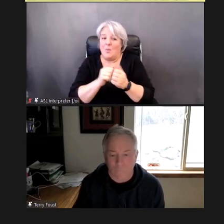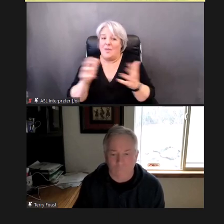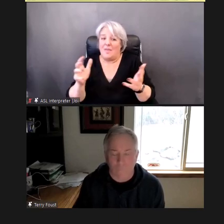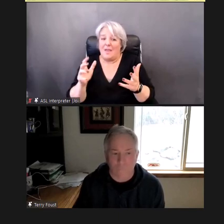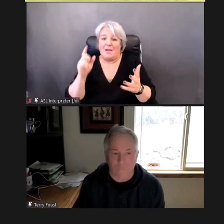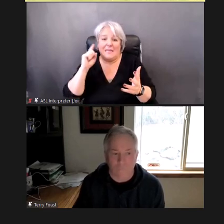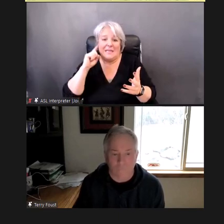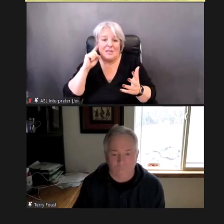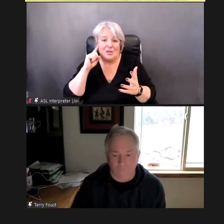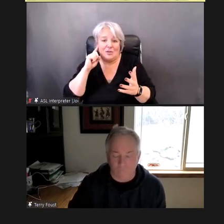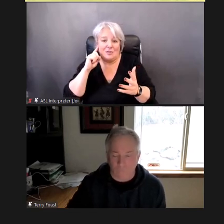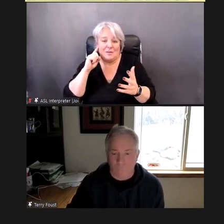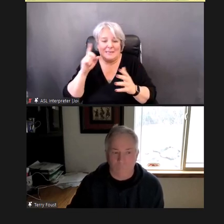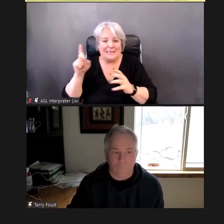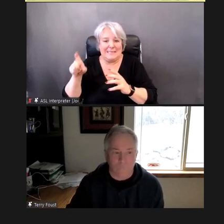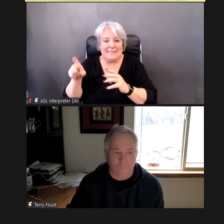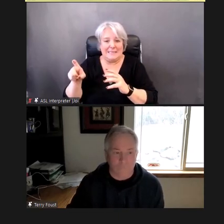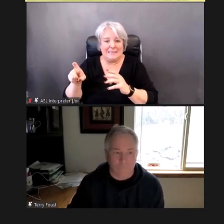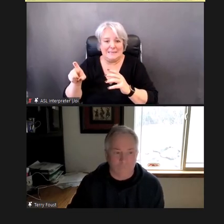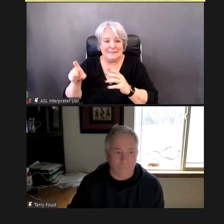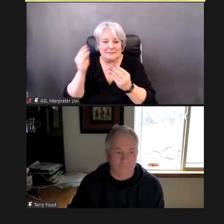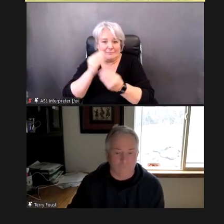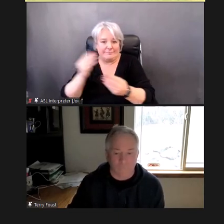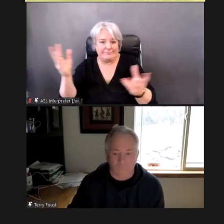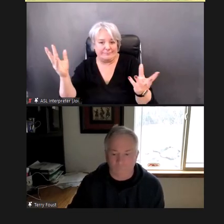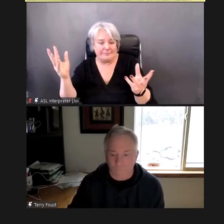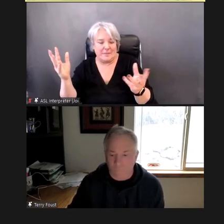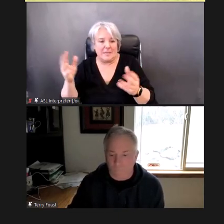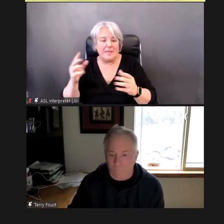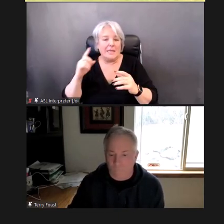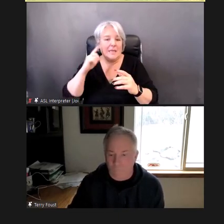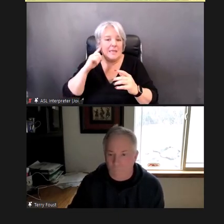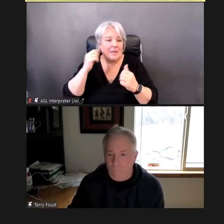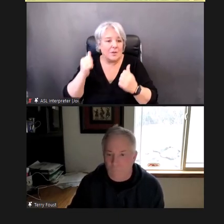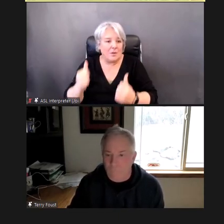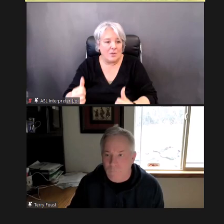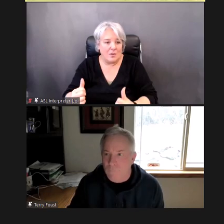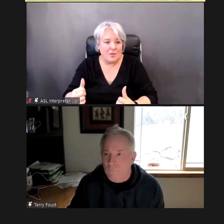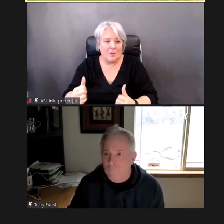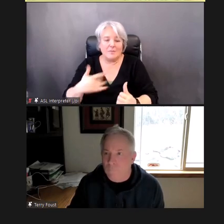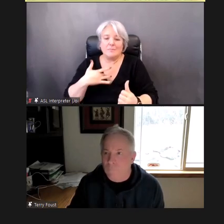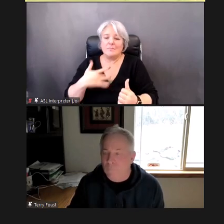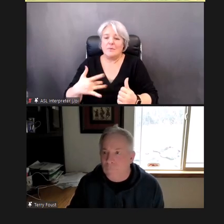known. Hearing loss, is often referred to as an "invisible condition."